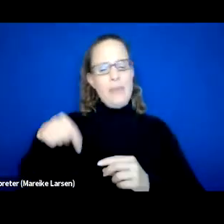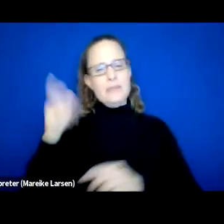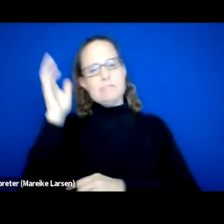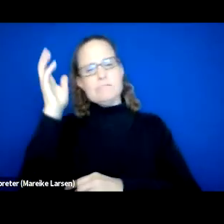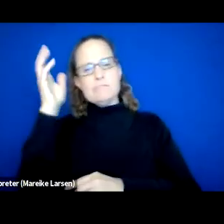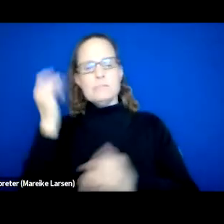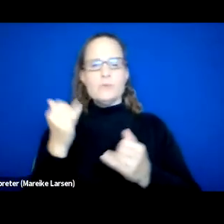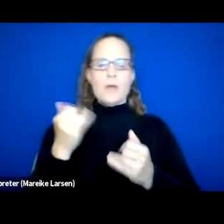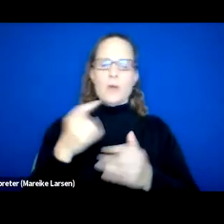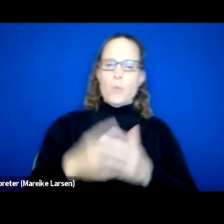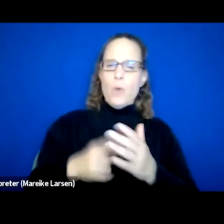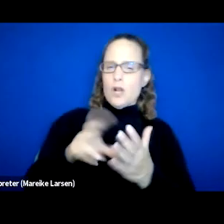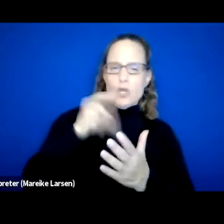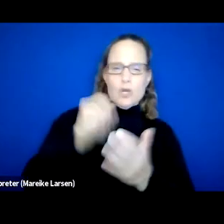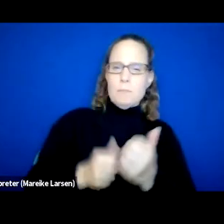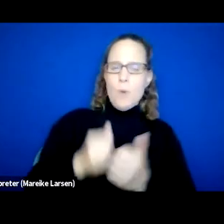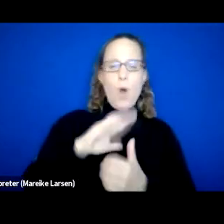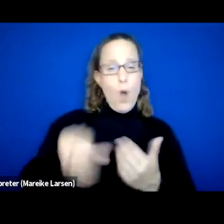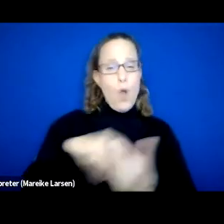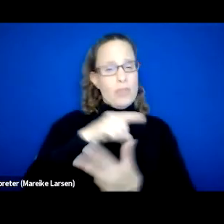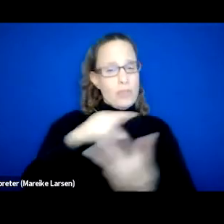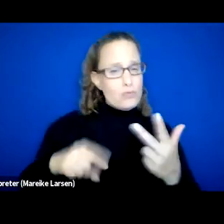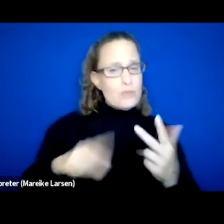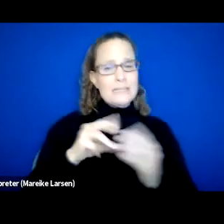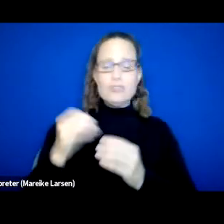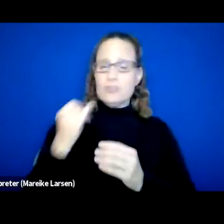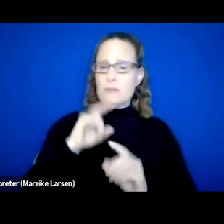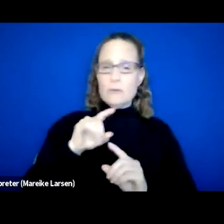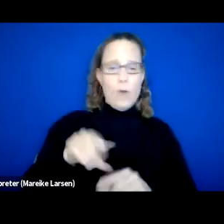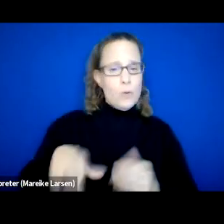So all three sessions, if you've attended all three or even just two,